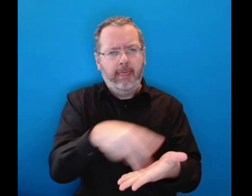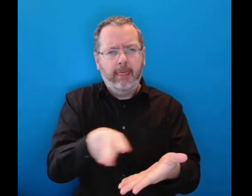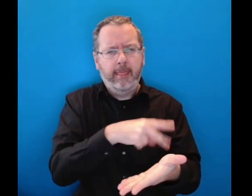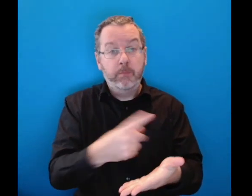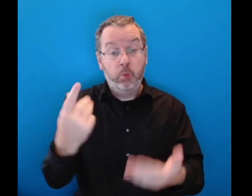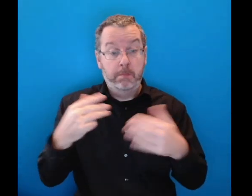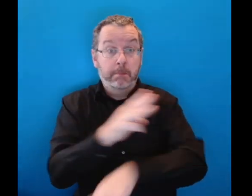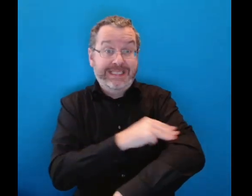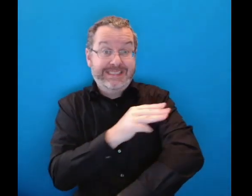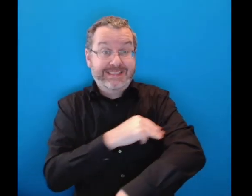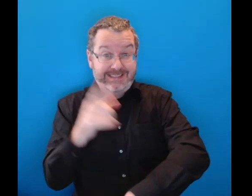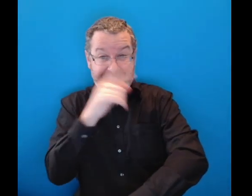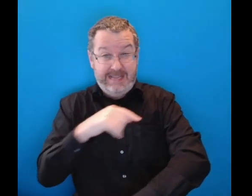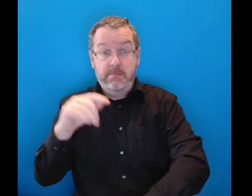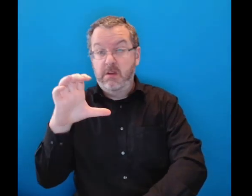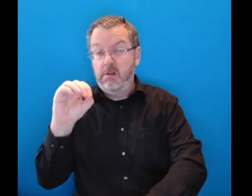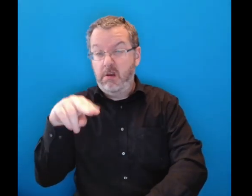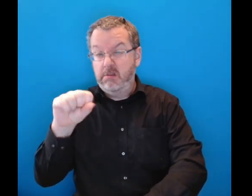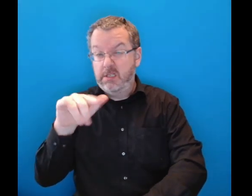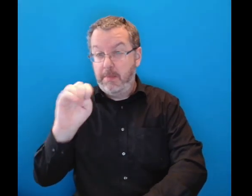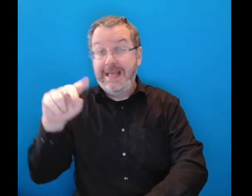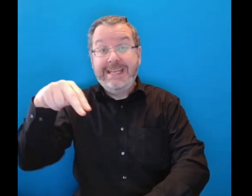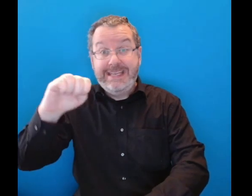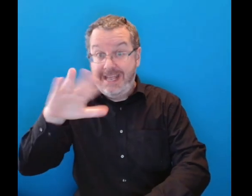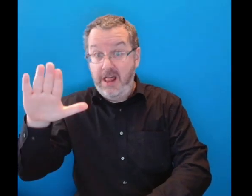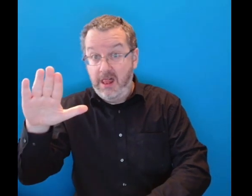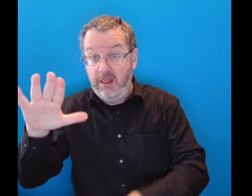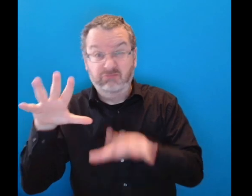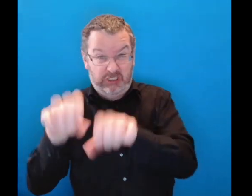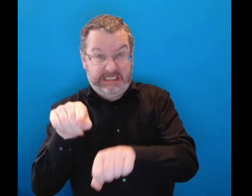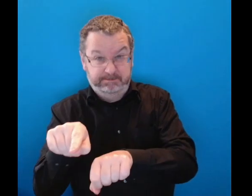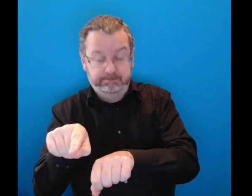and the policeman that arrested him - Constable Neill - stated in court